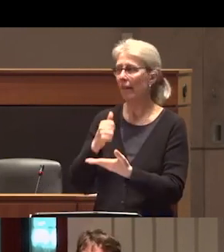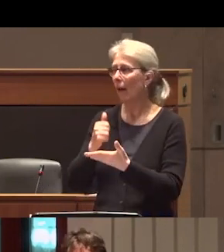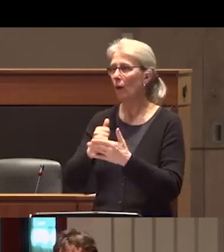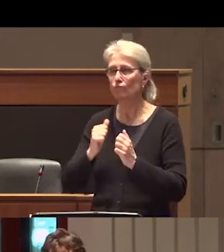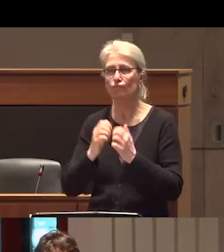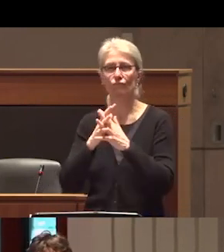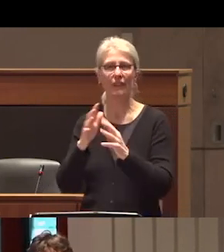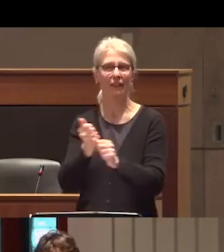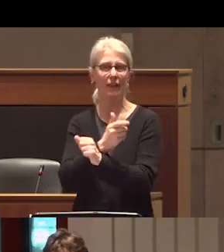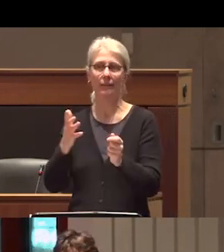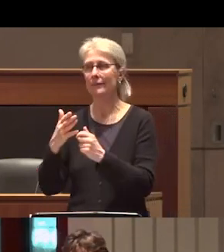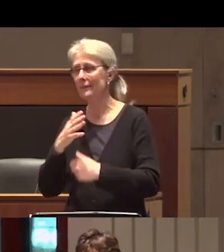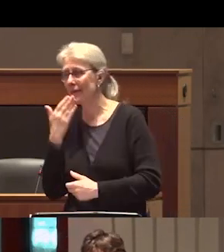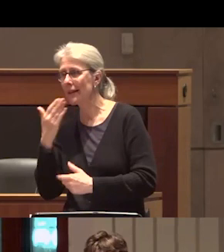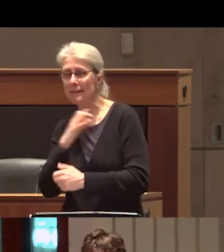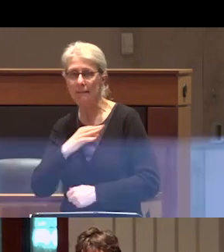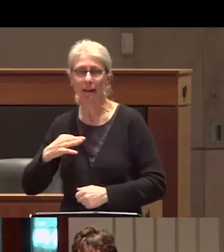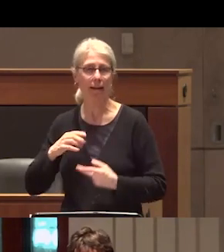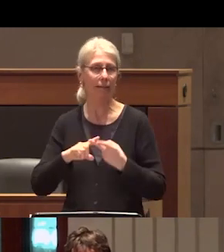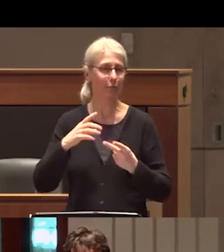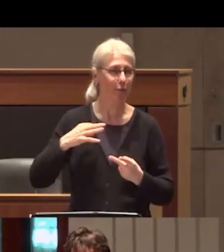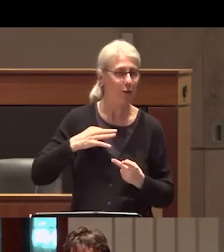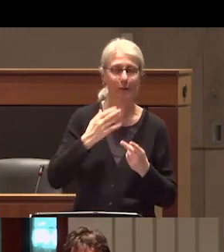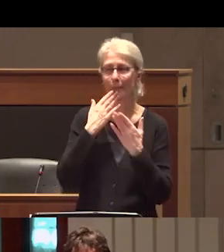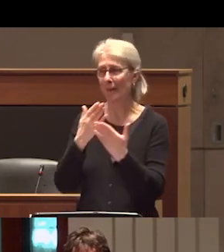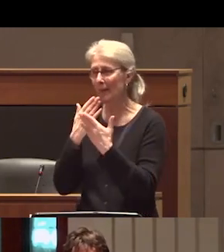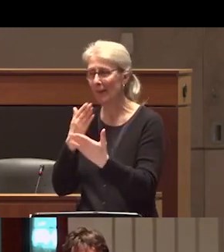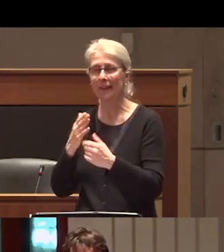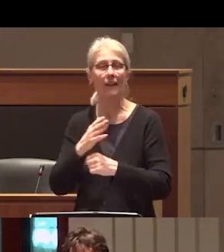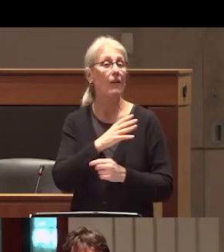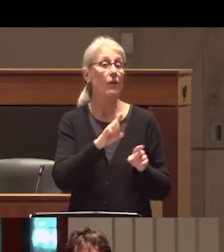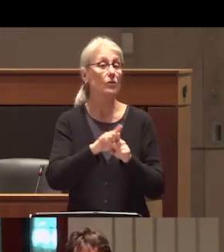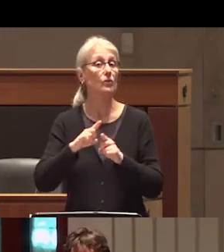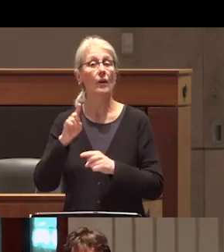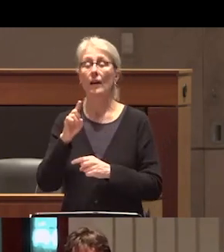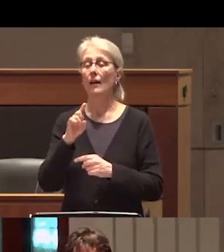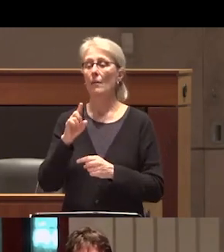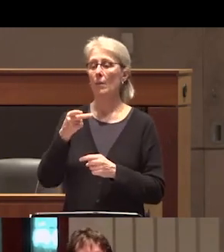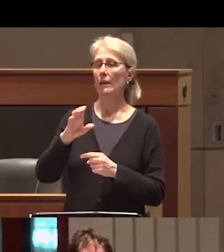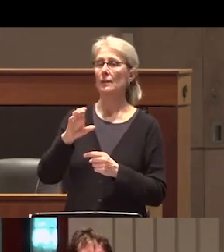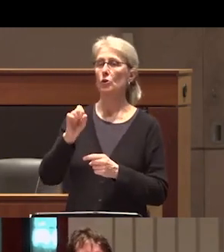tonight uh possible uh as well as my colleagues from the SFU Public Square who are managing the